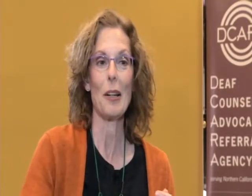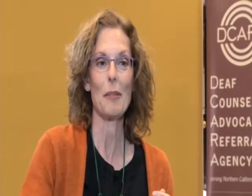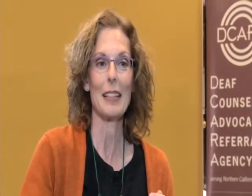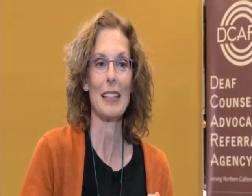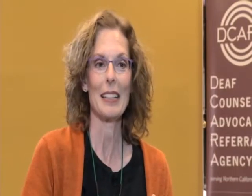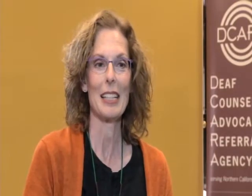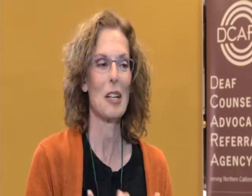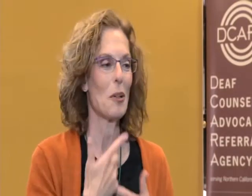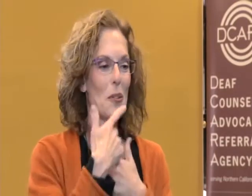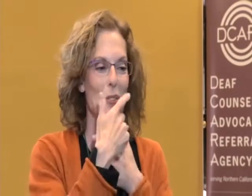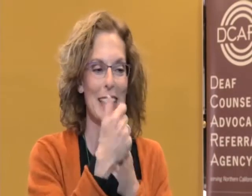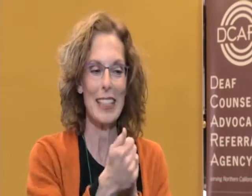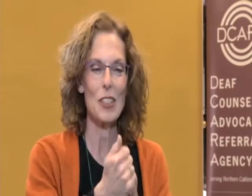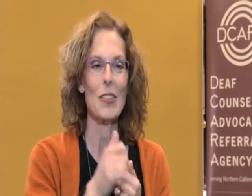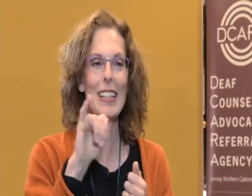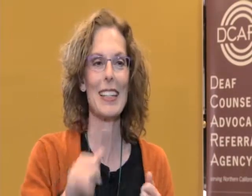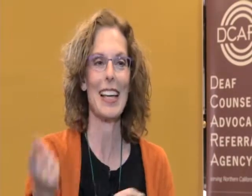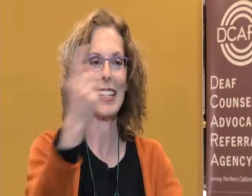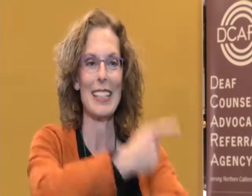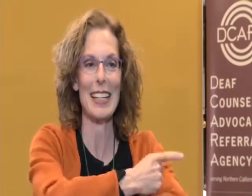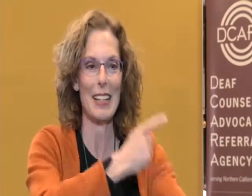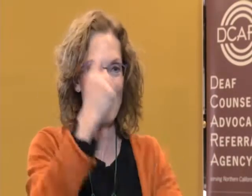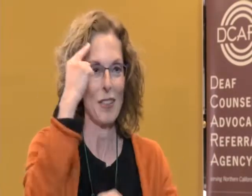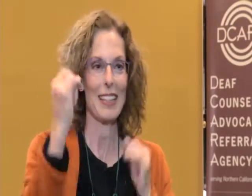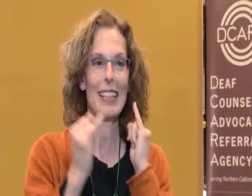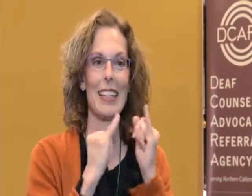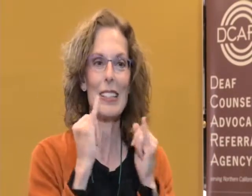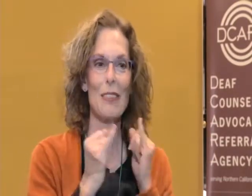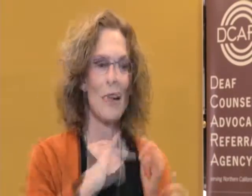That was a very interesting day, going there for the interview.